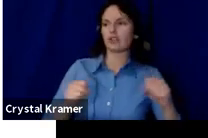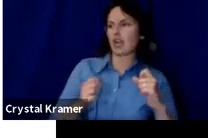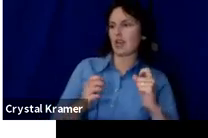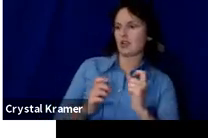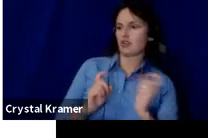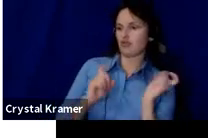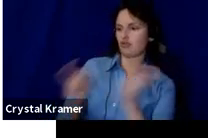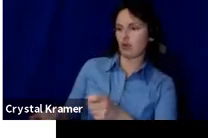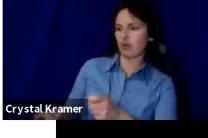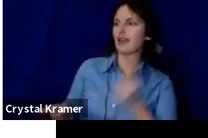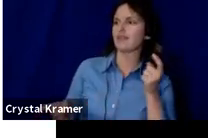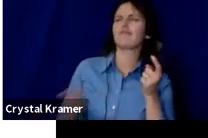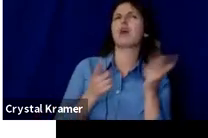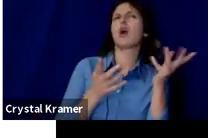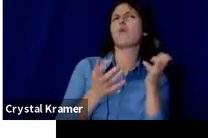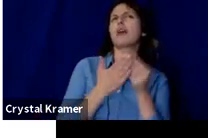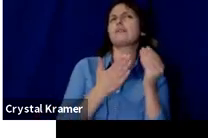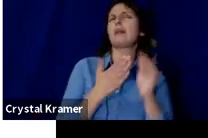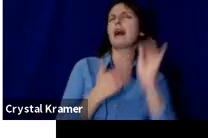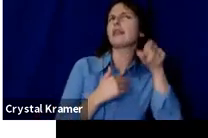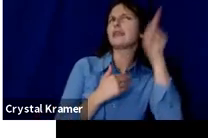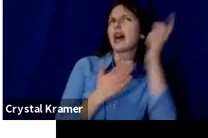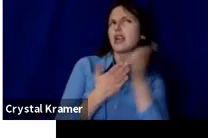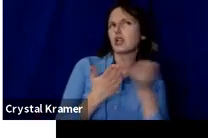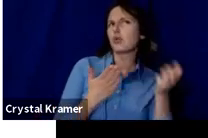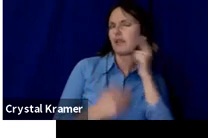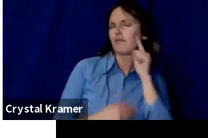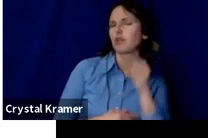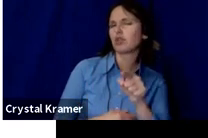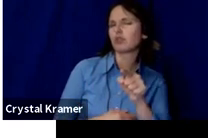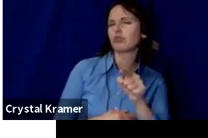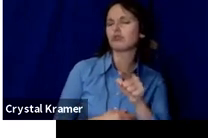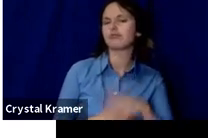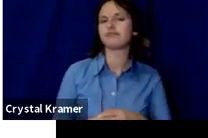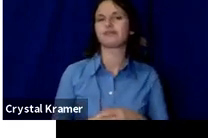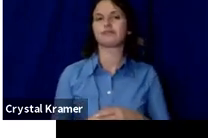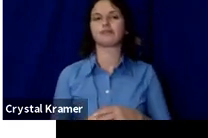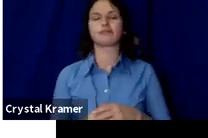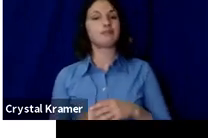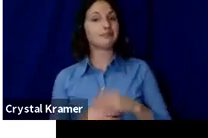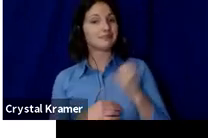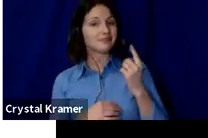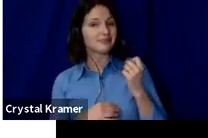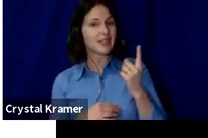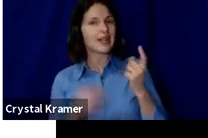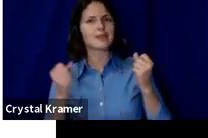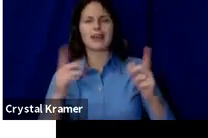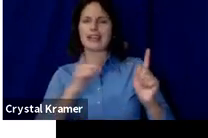The crowdfunding landscape as a whole is vast. There are a lot of different platforms, and so it's worth it to shop and see what you